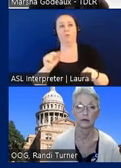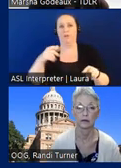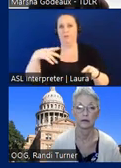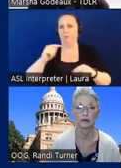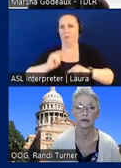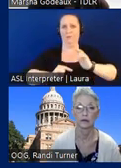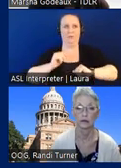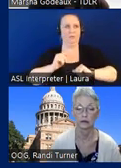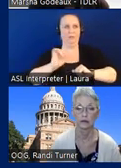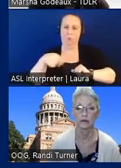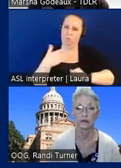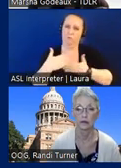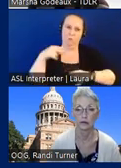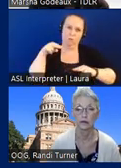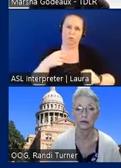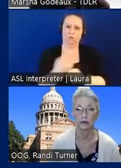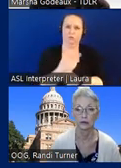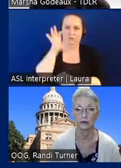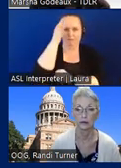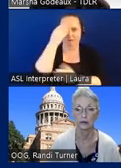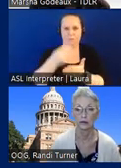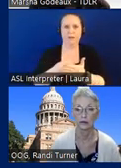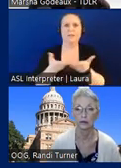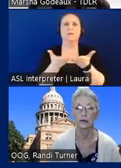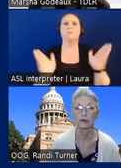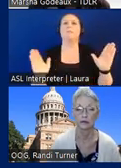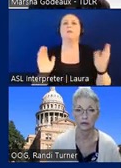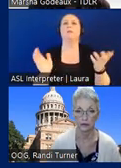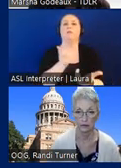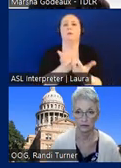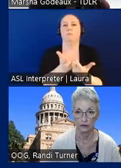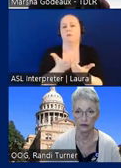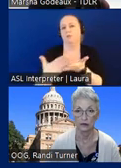that uses federal money would be the public accommodation portion so the leasing space.